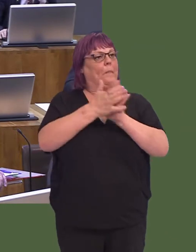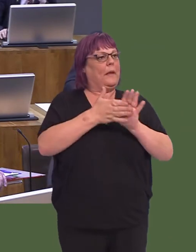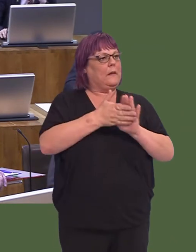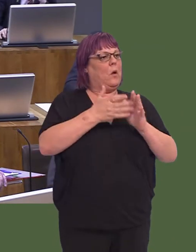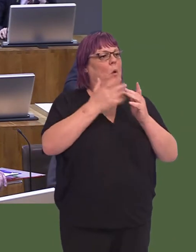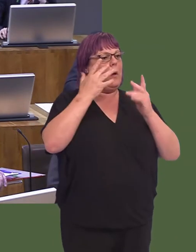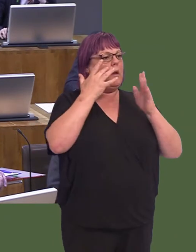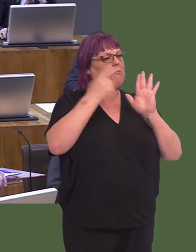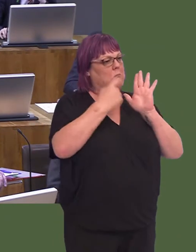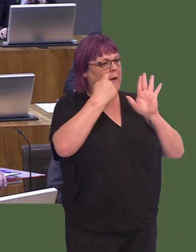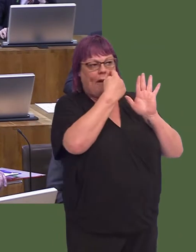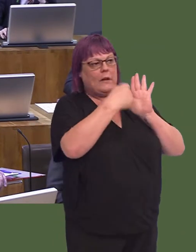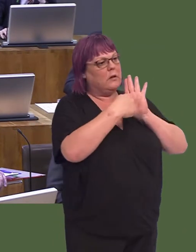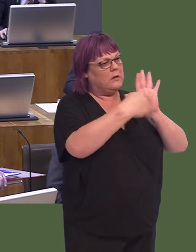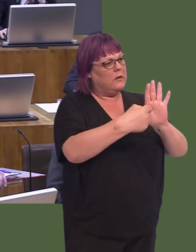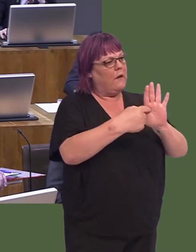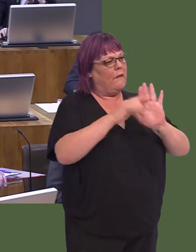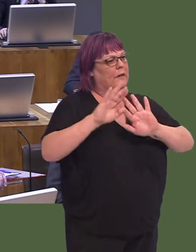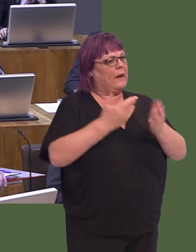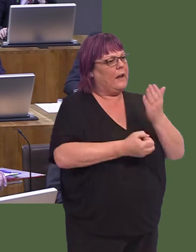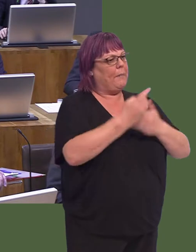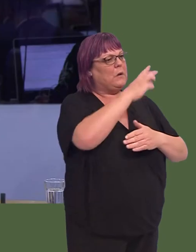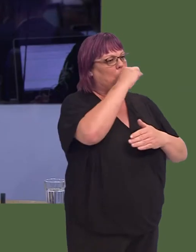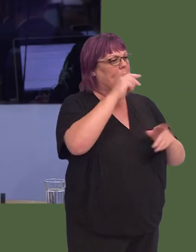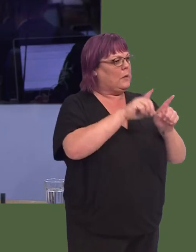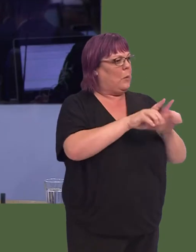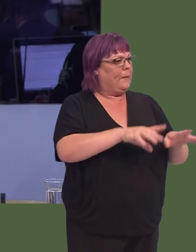are able to show delivery in Swansea bay as well.